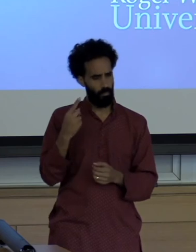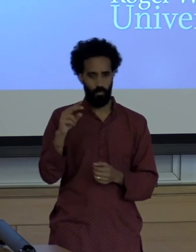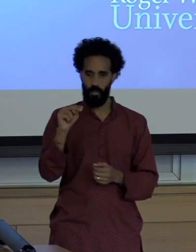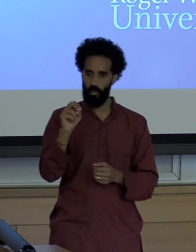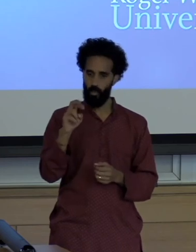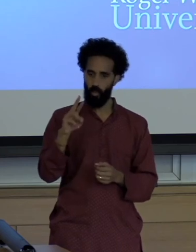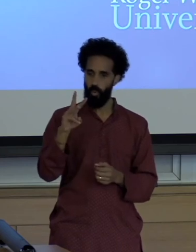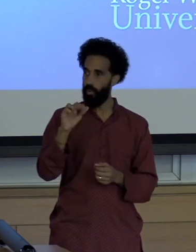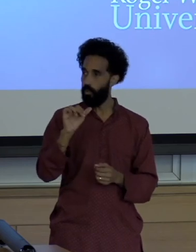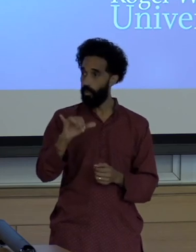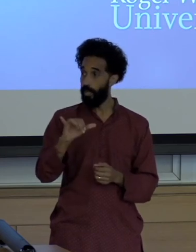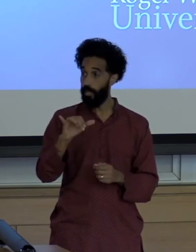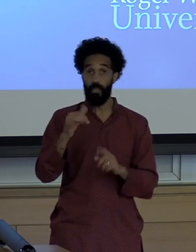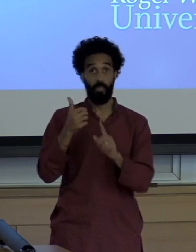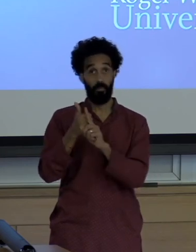investing in these places